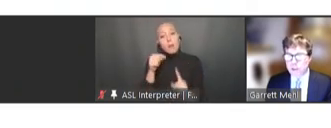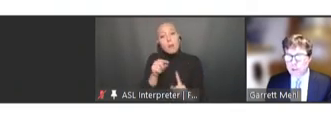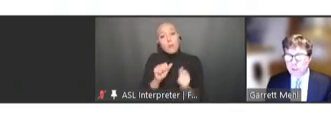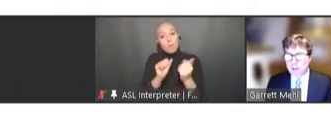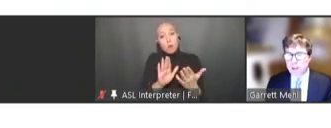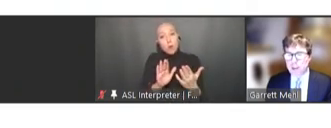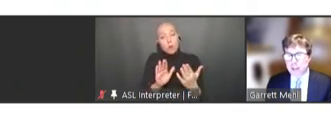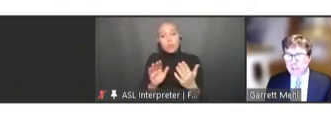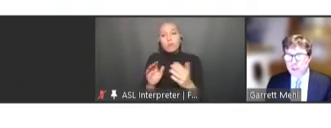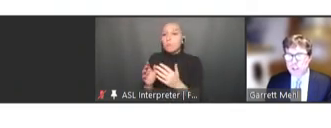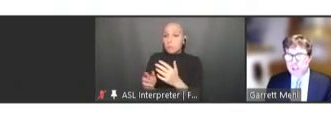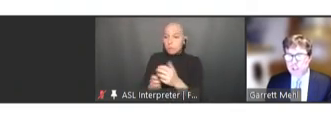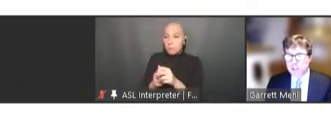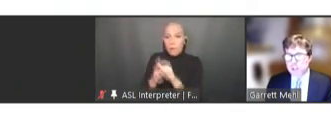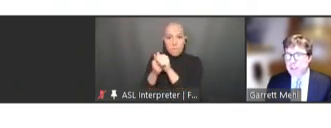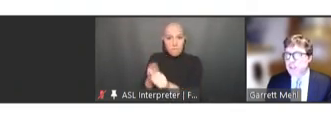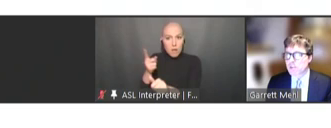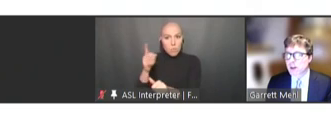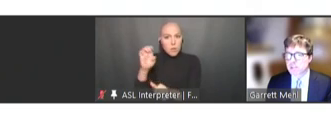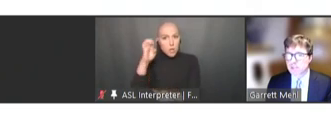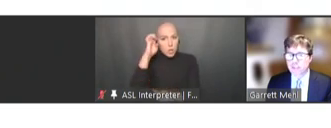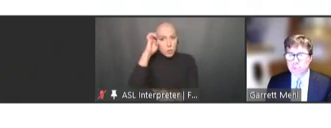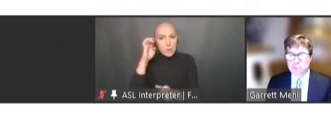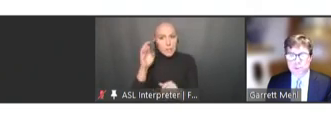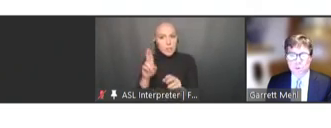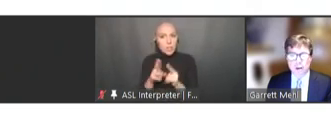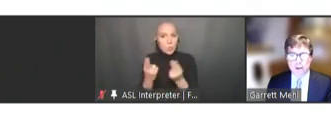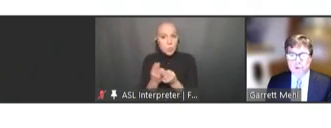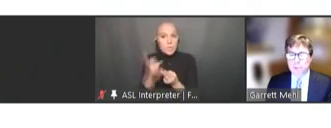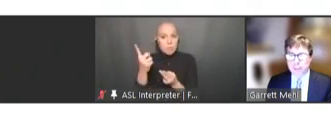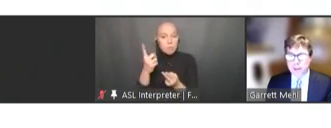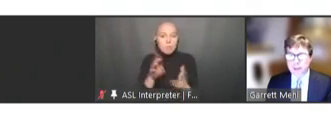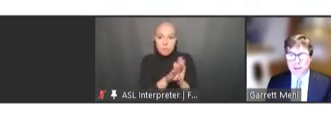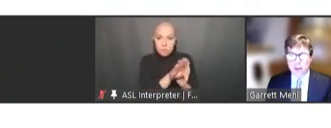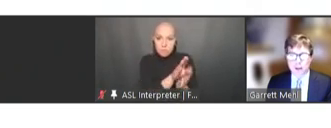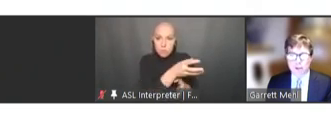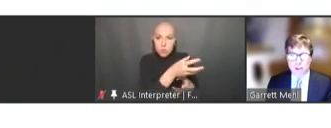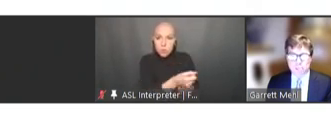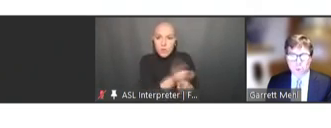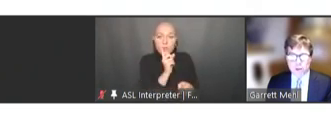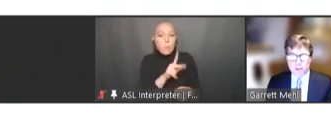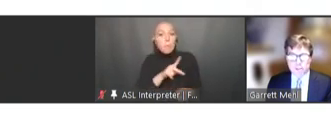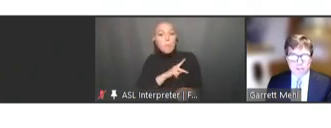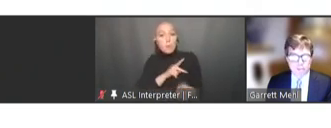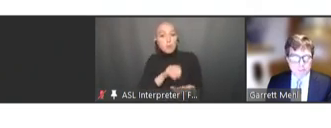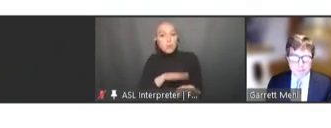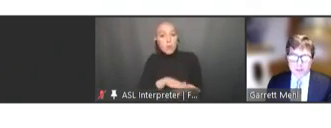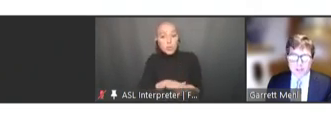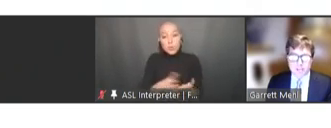Union is using to facilitate trust of personal records within and across borders. Next slide.